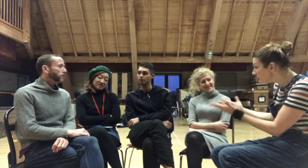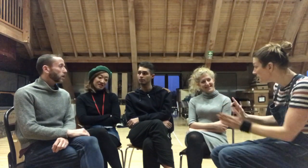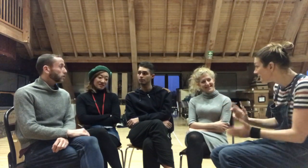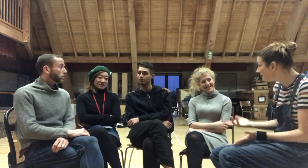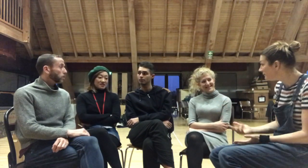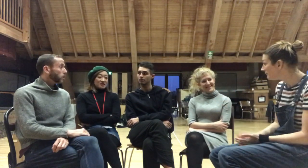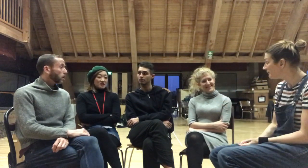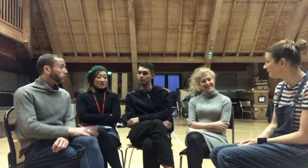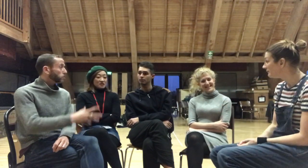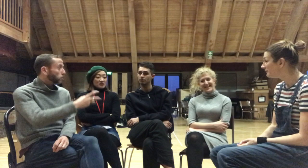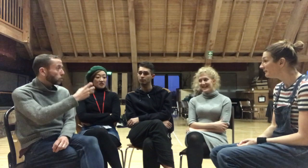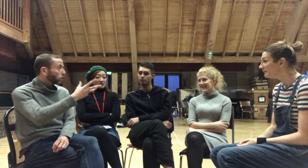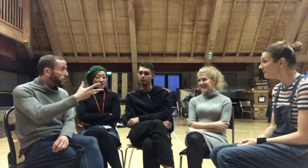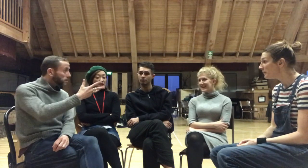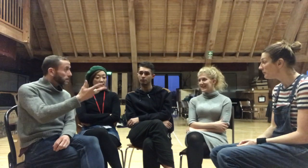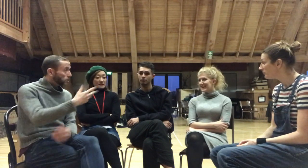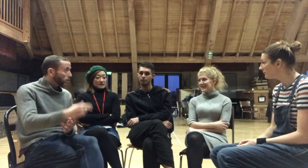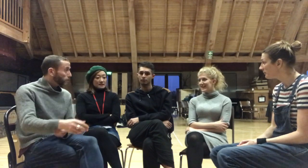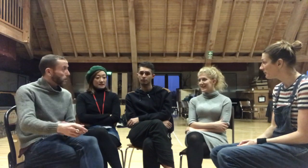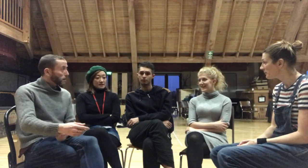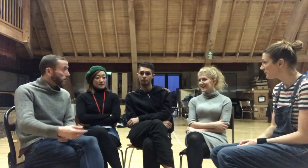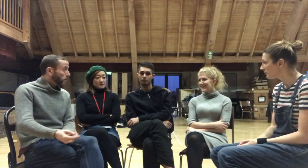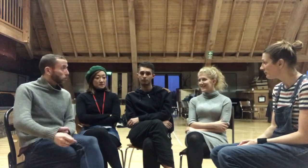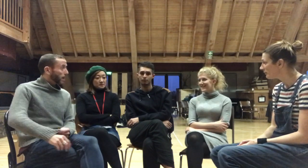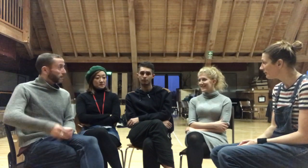you got any other work lined up? Or what's next in life for you, anything? Or how